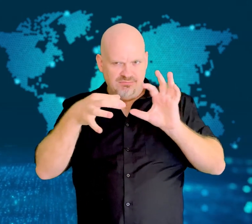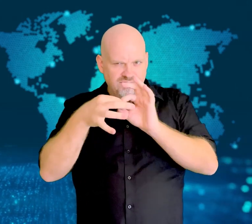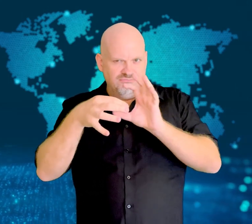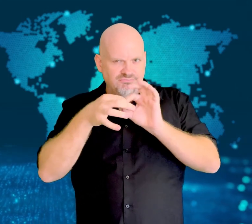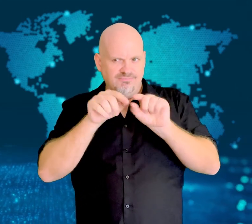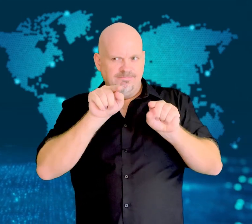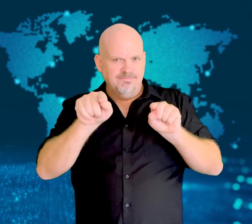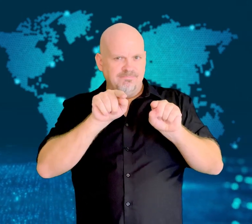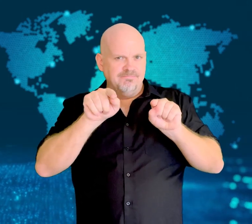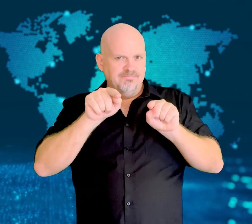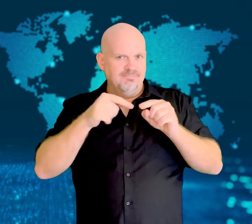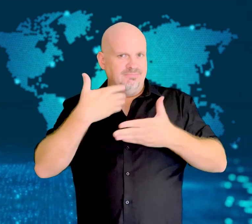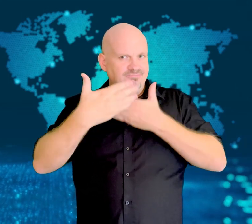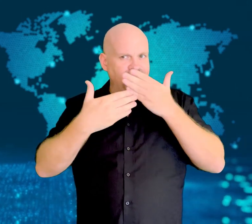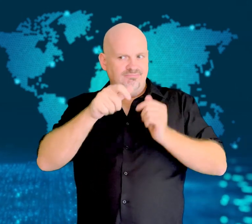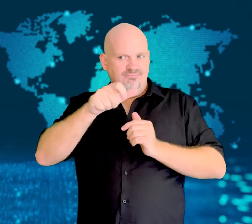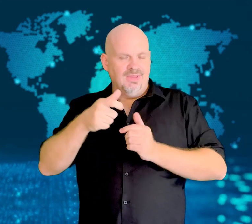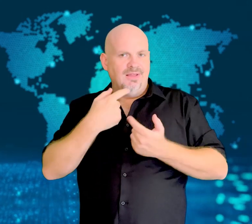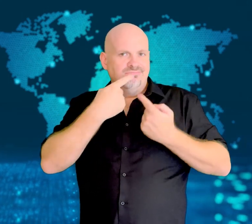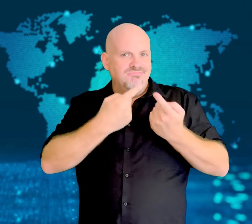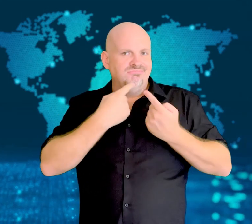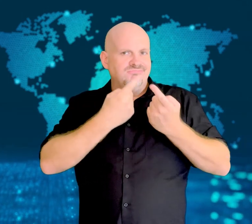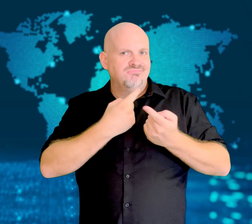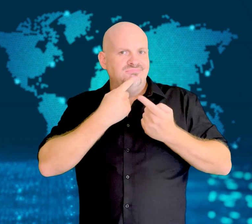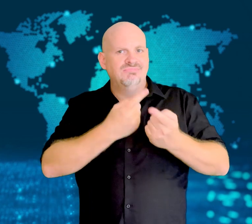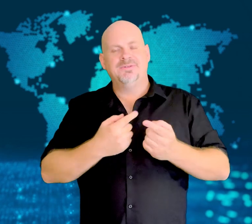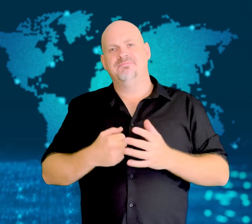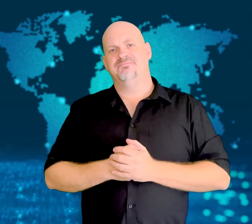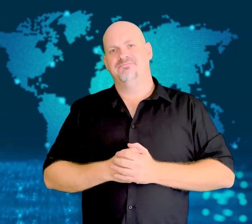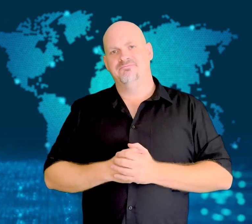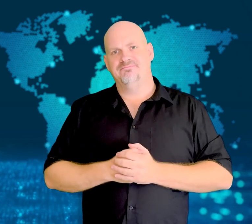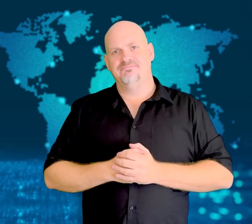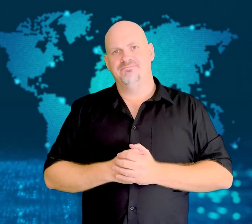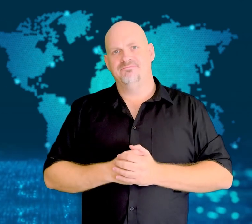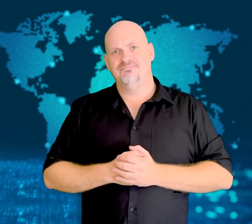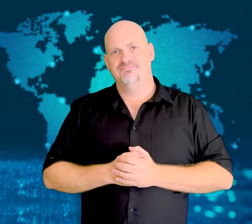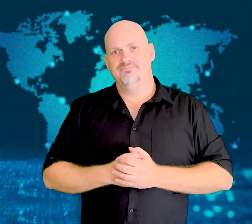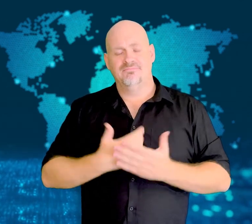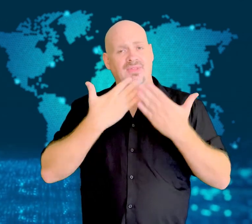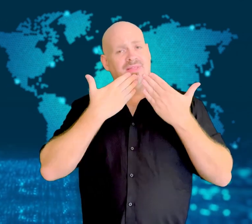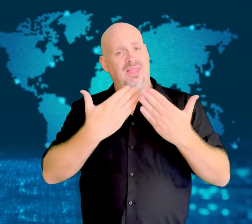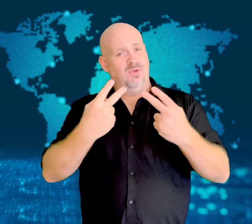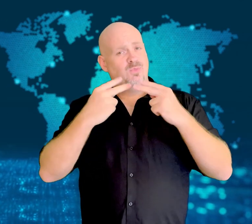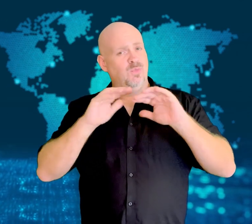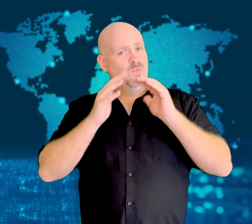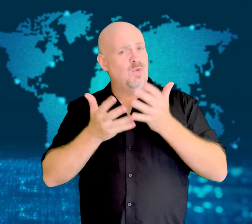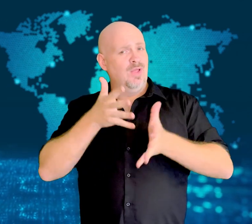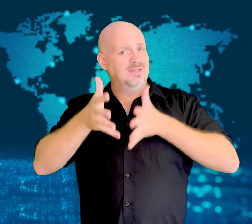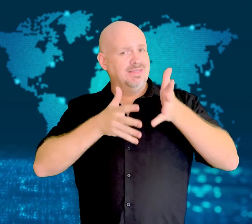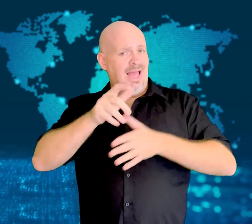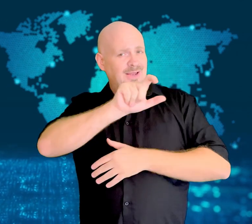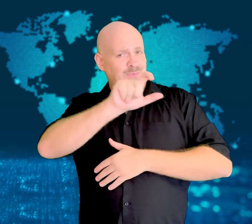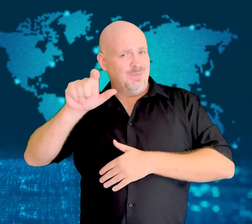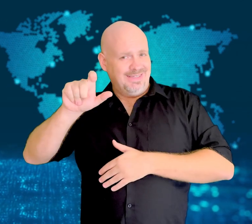murders in the neonatal unit. Thank you for watching WorldSign Week.